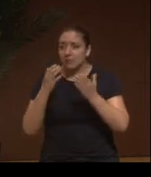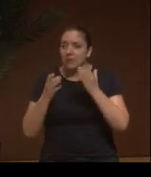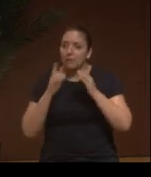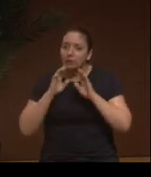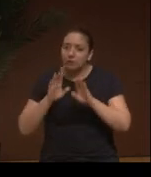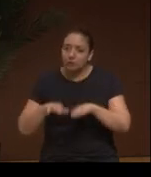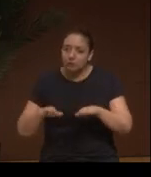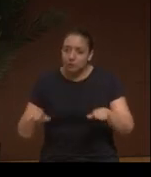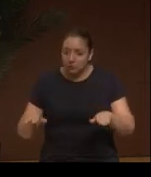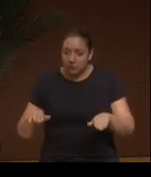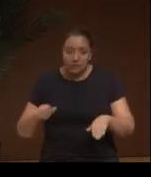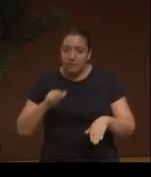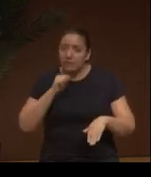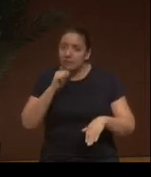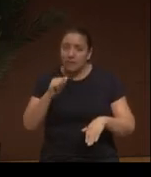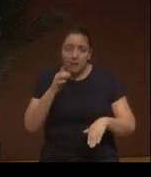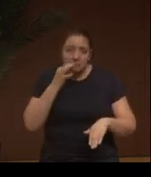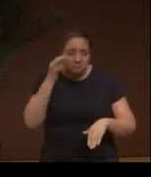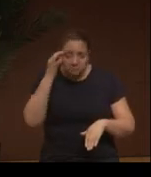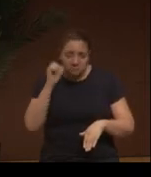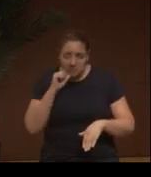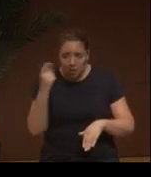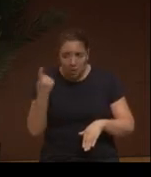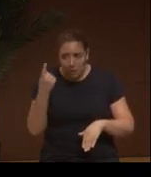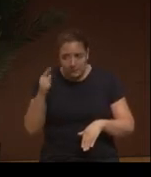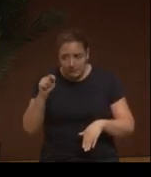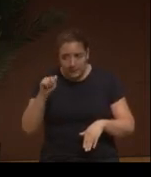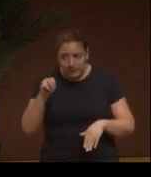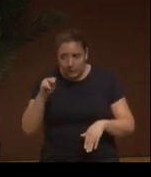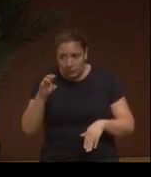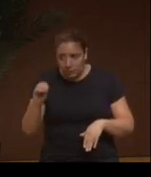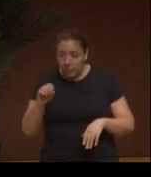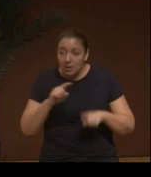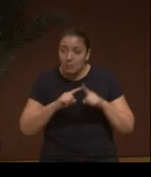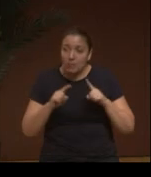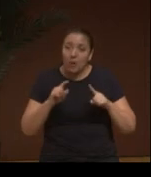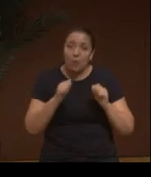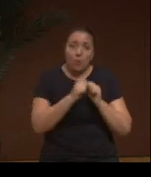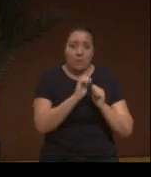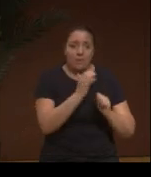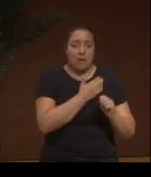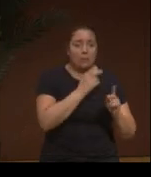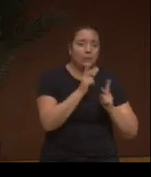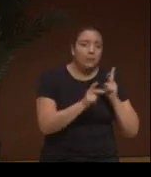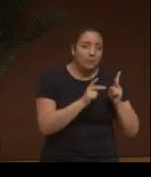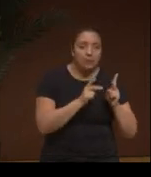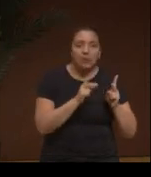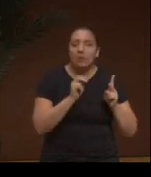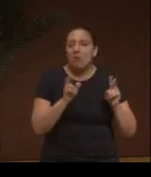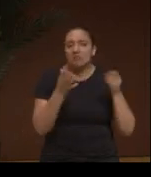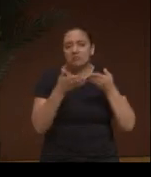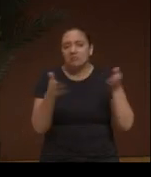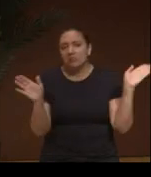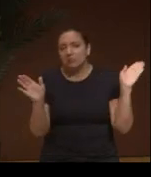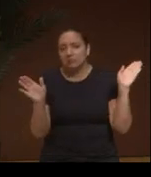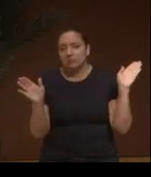and a little while ago, some of the ones who are in contact, online, saw. When I teach, whether children who are not necessarily Native